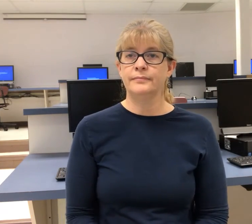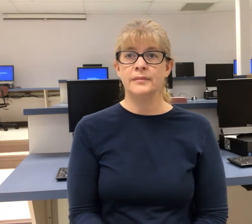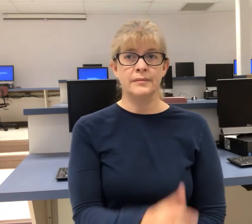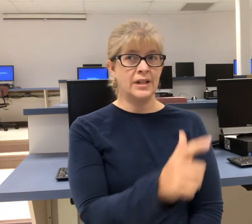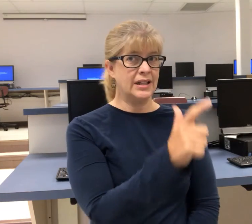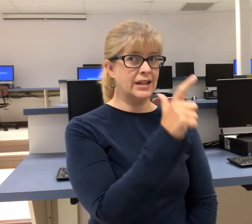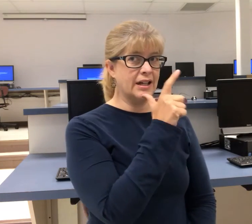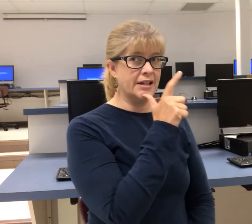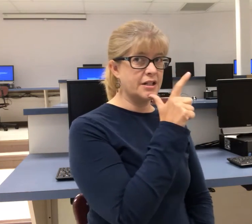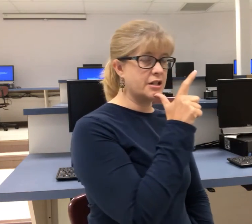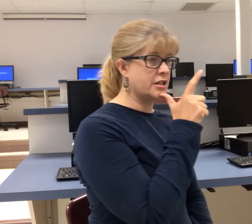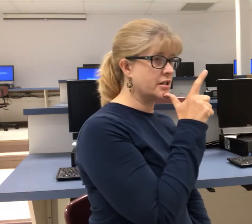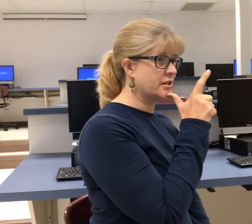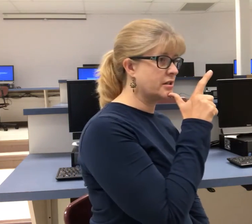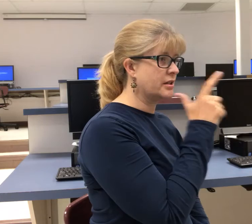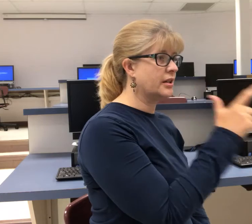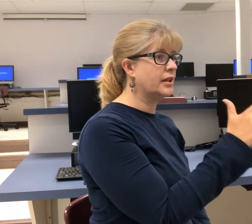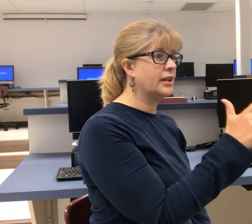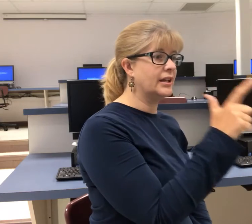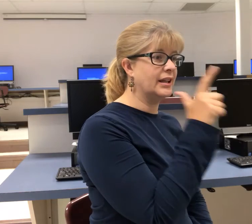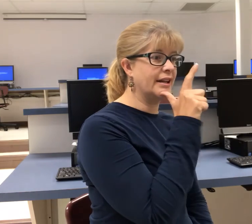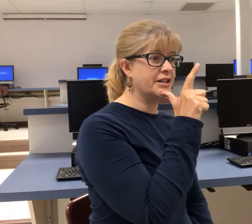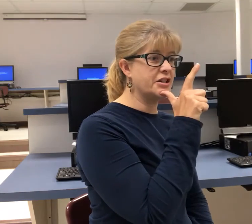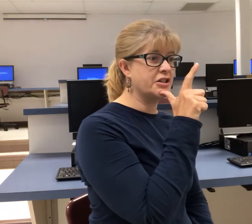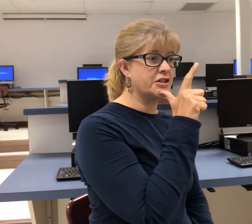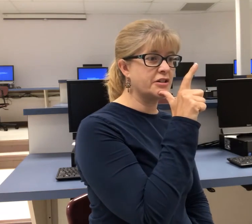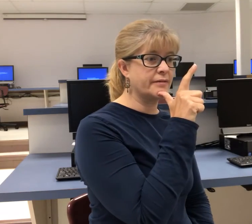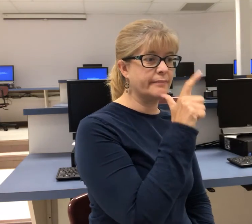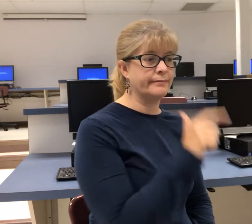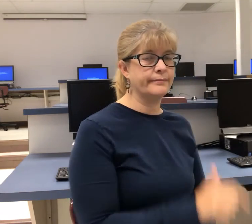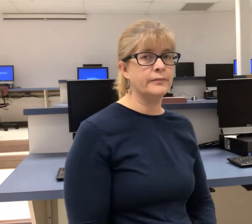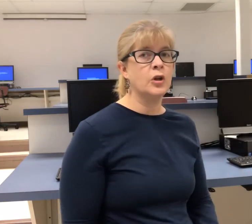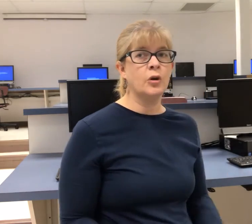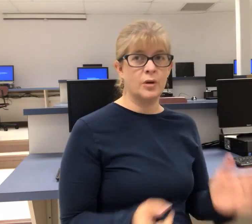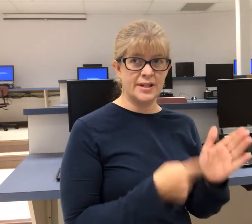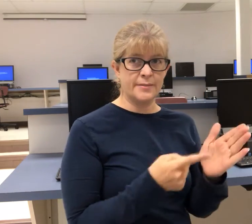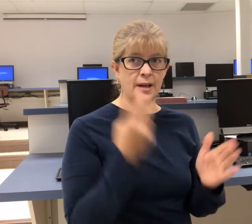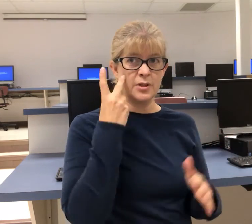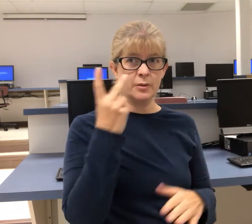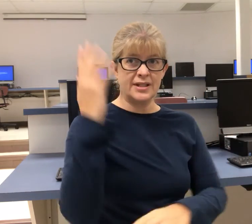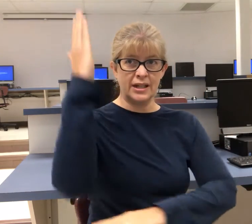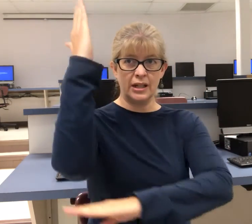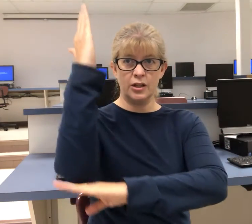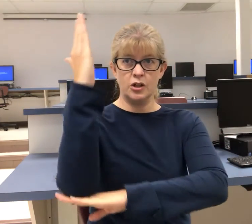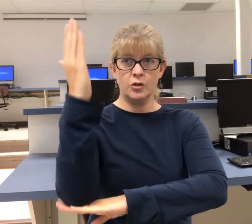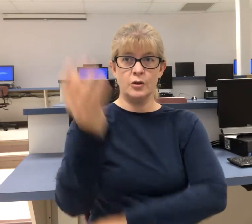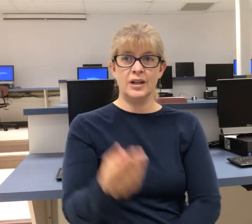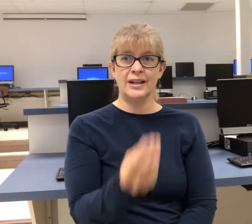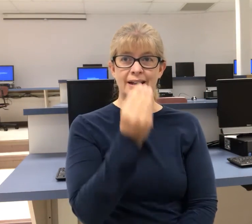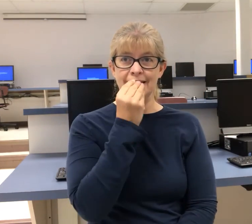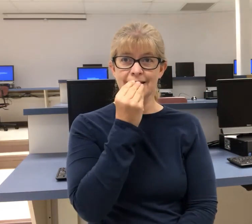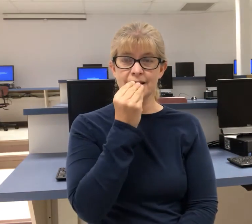lunch or sometimes you will see "noon eat"